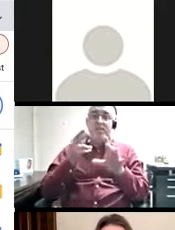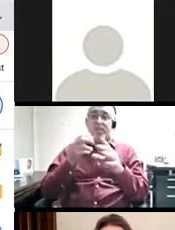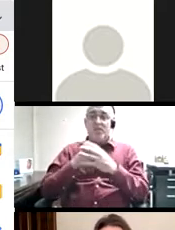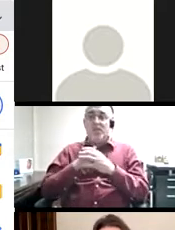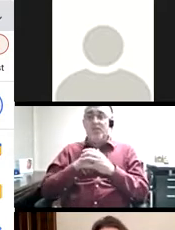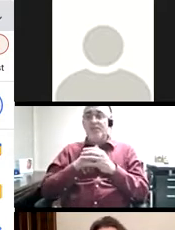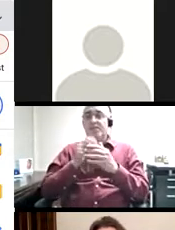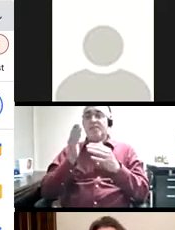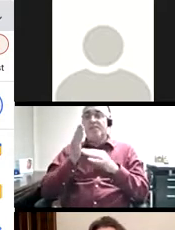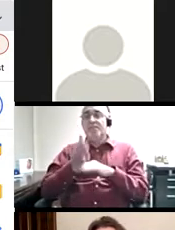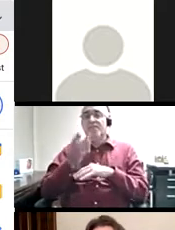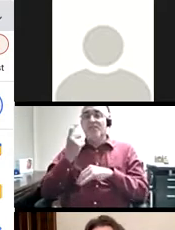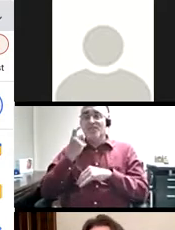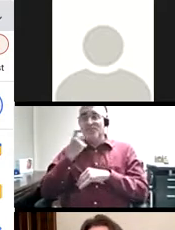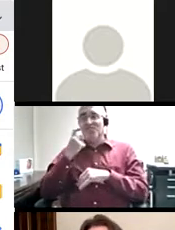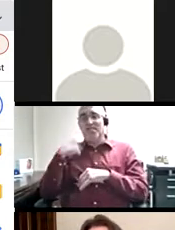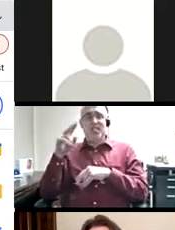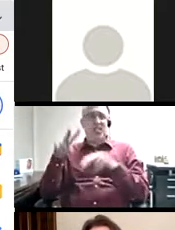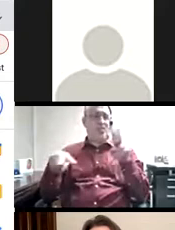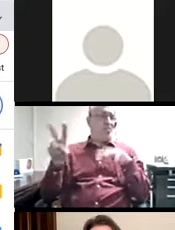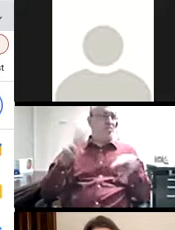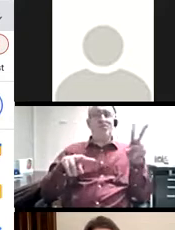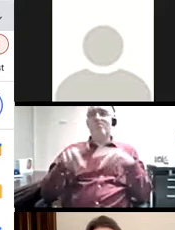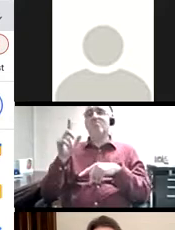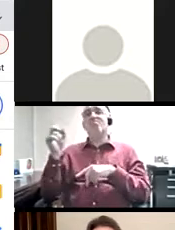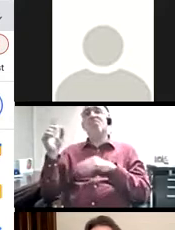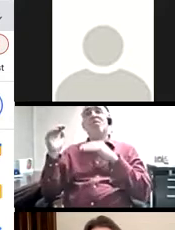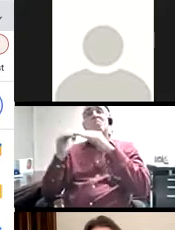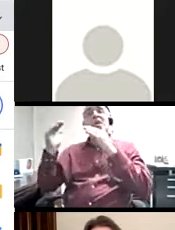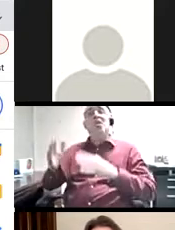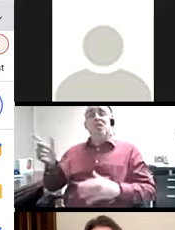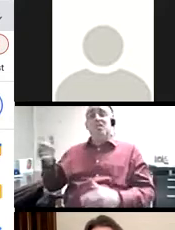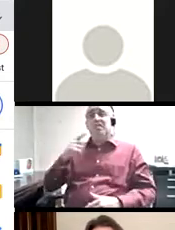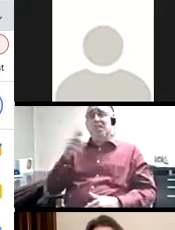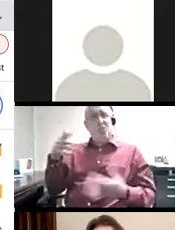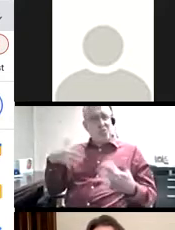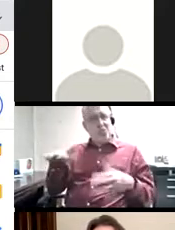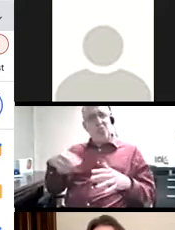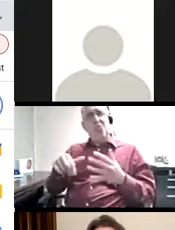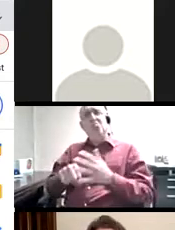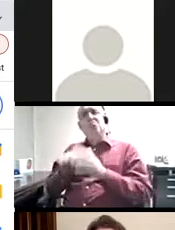about a TLH. So, after a recent observation, a colleague remarked that he was impressed